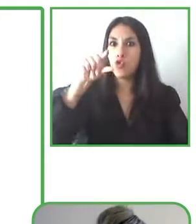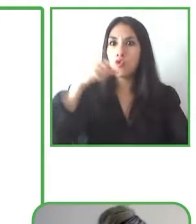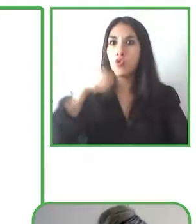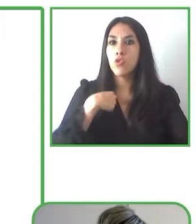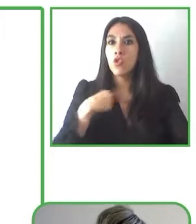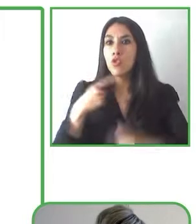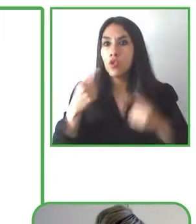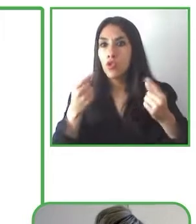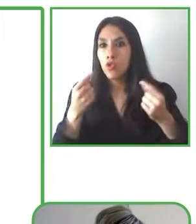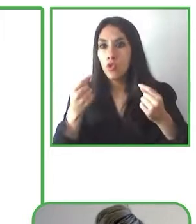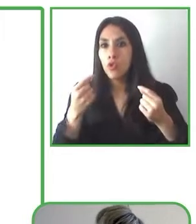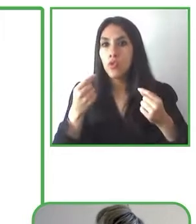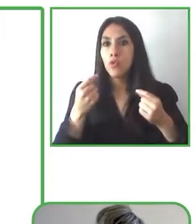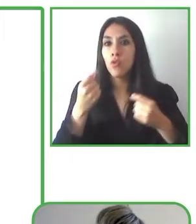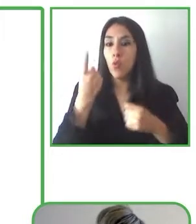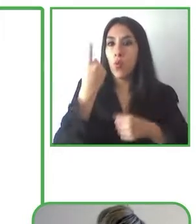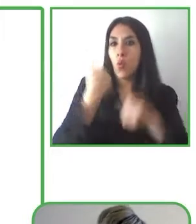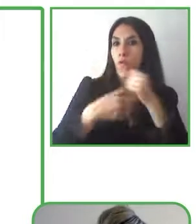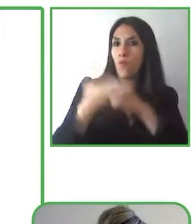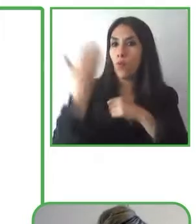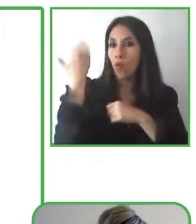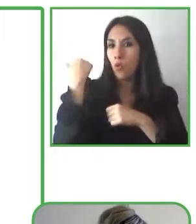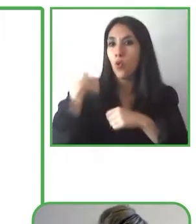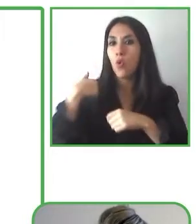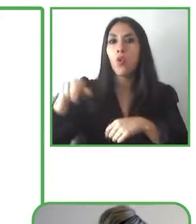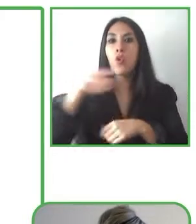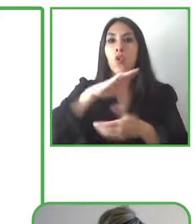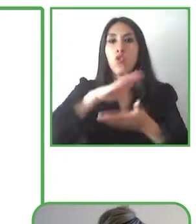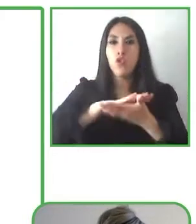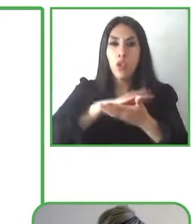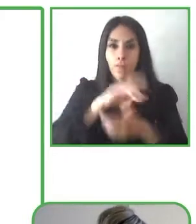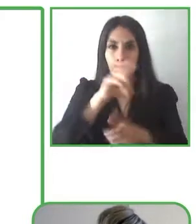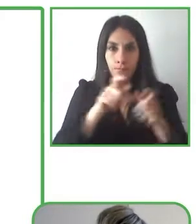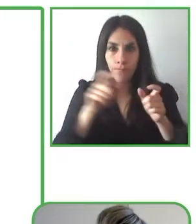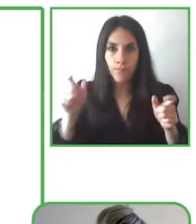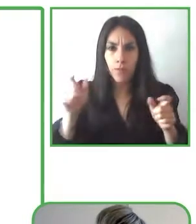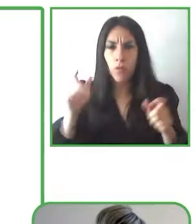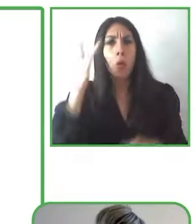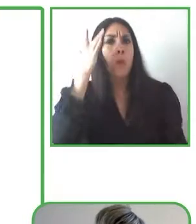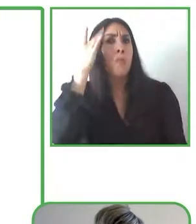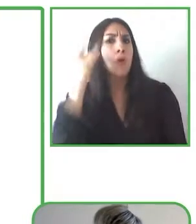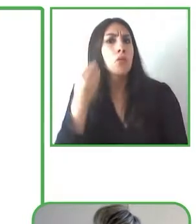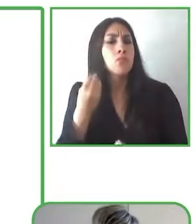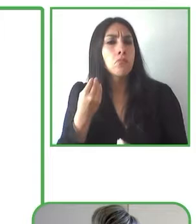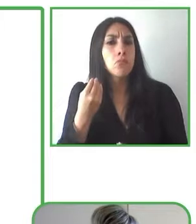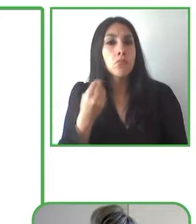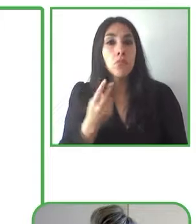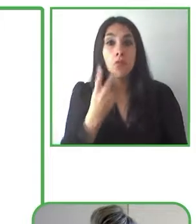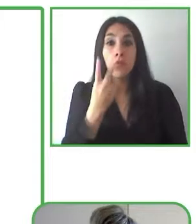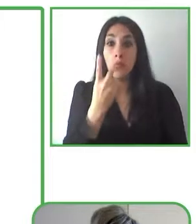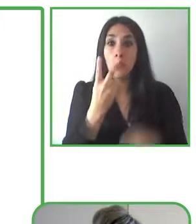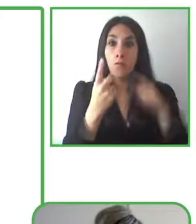Escuela de Gente is our name for two reasons: first,